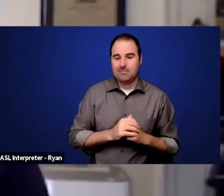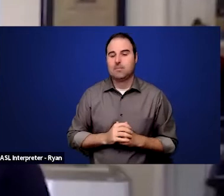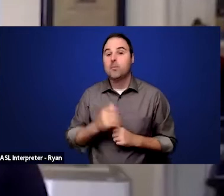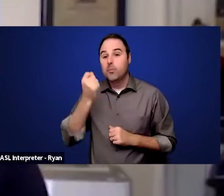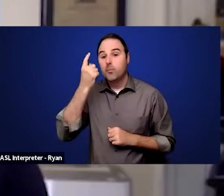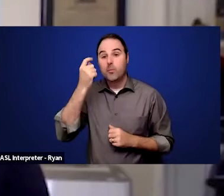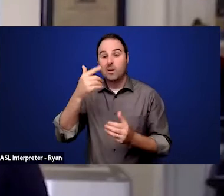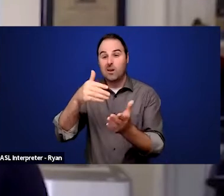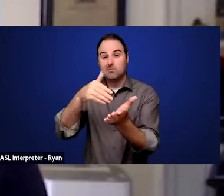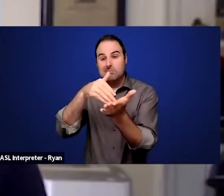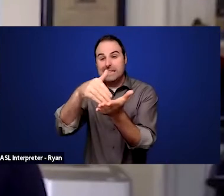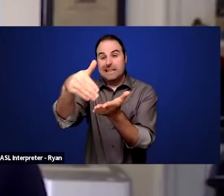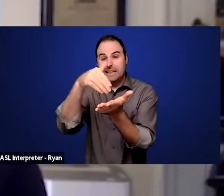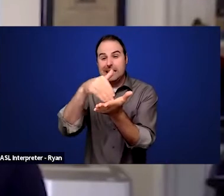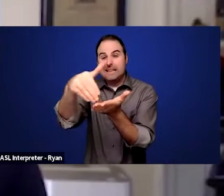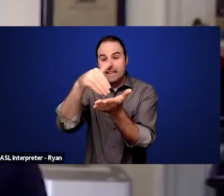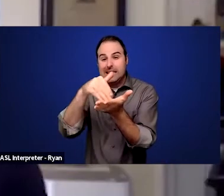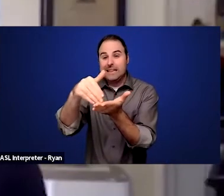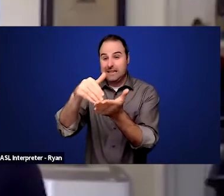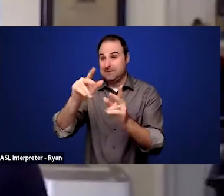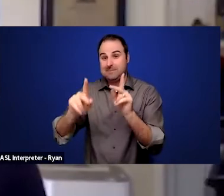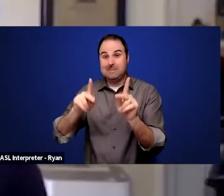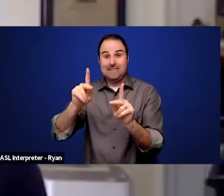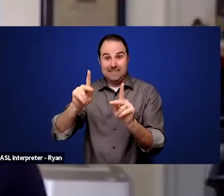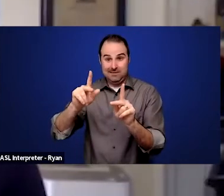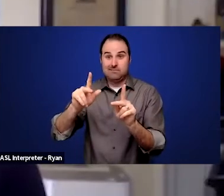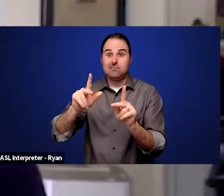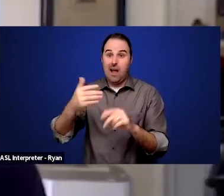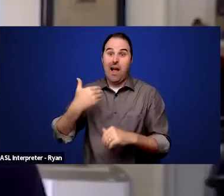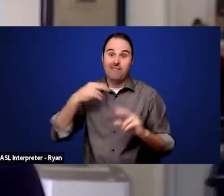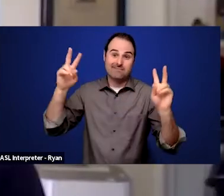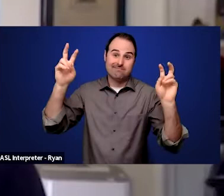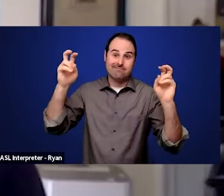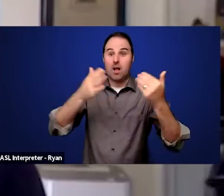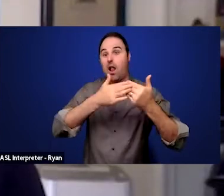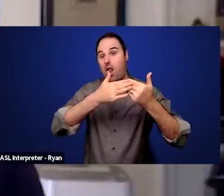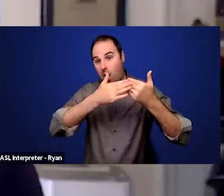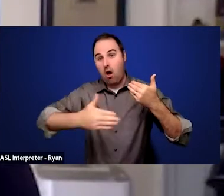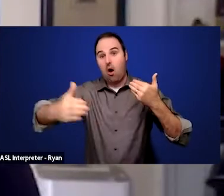who had what you could have called long-term polio, you know, who had polio,